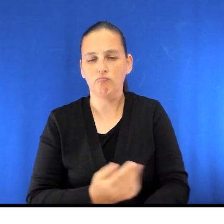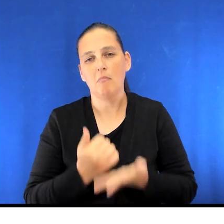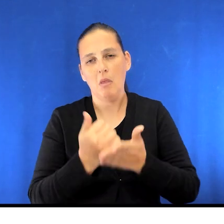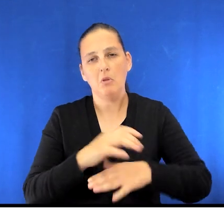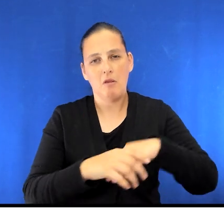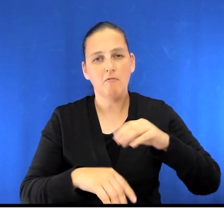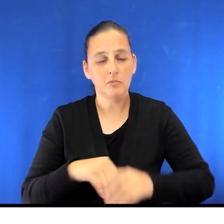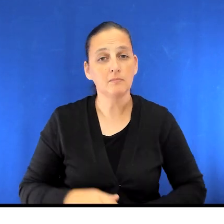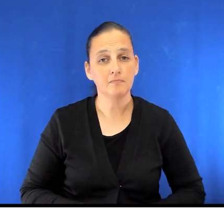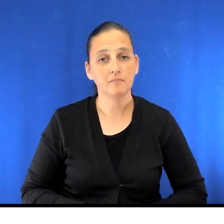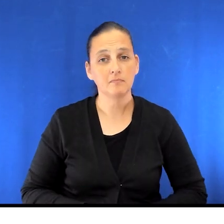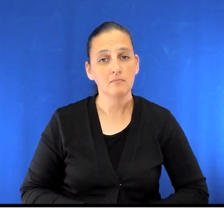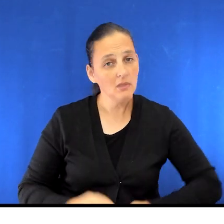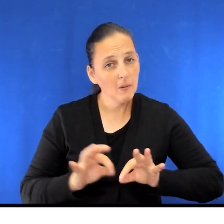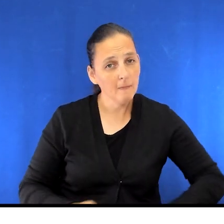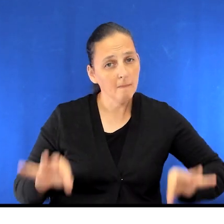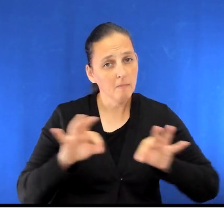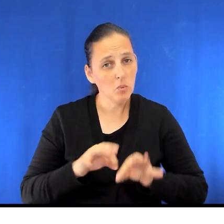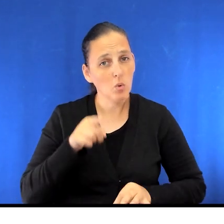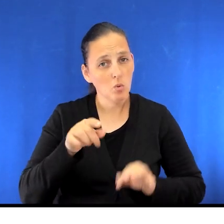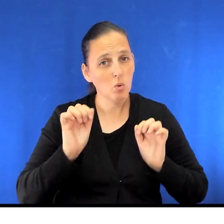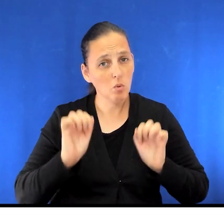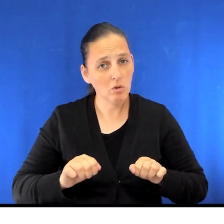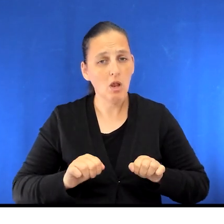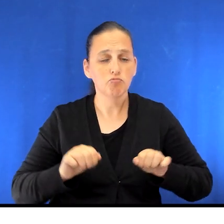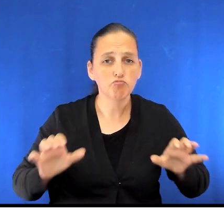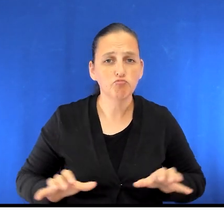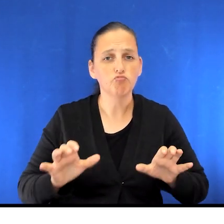We want to ensure that you're able to perform your exercises and deep